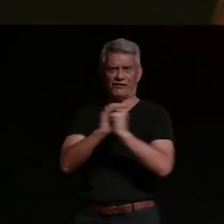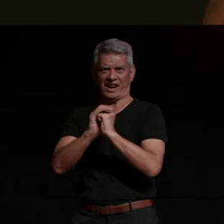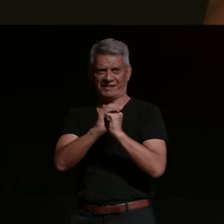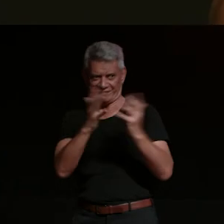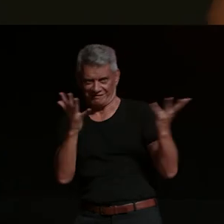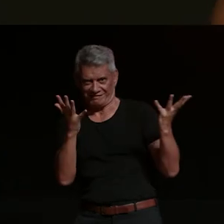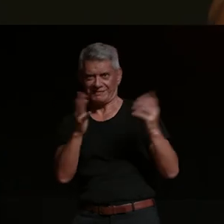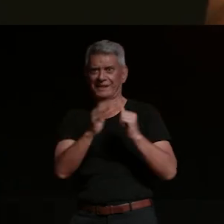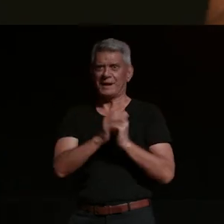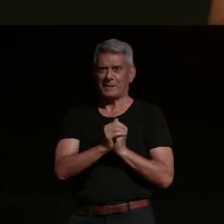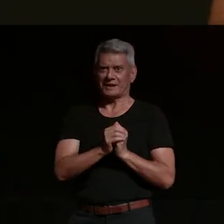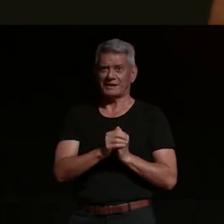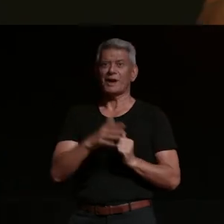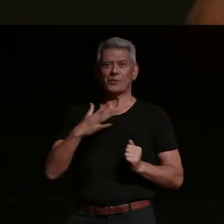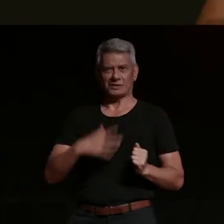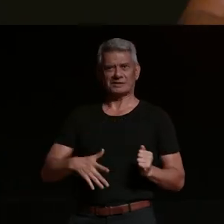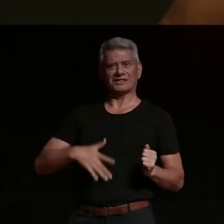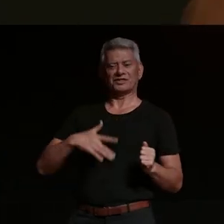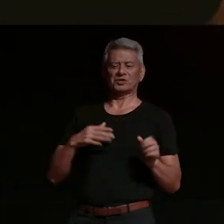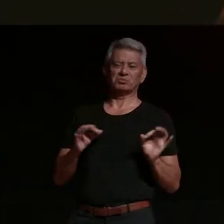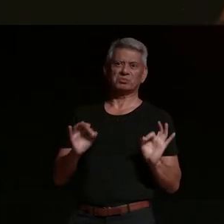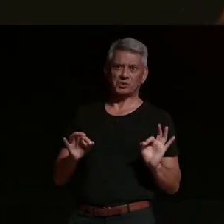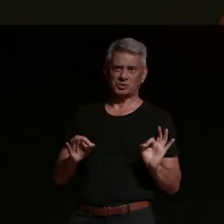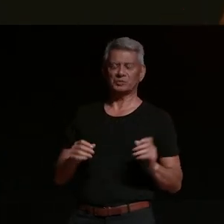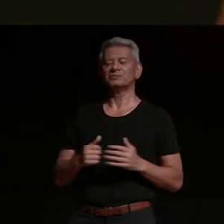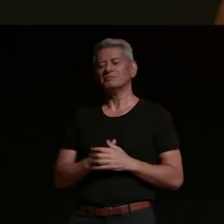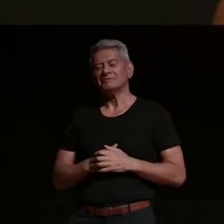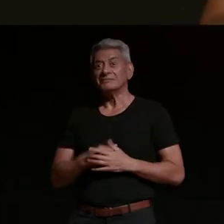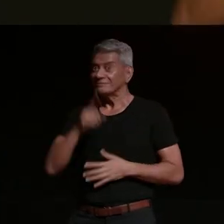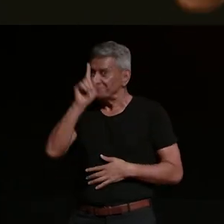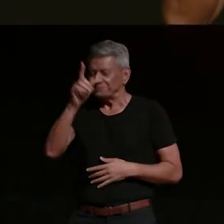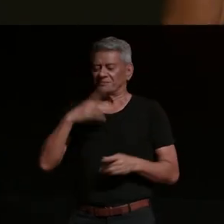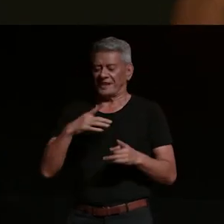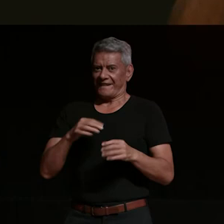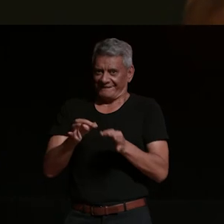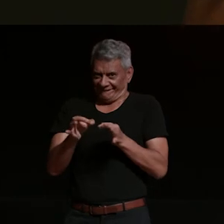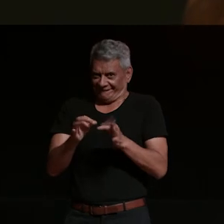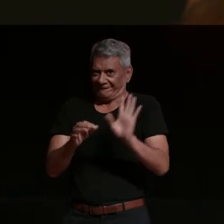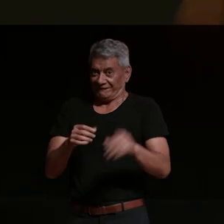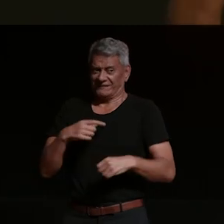i thought he was so cool that i set up this whole thing where i would get him to come and pick me